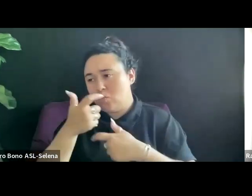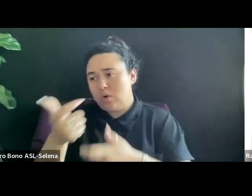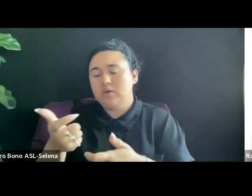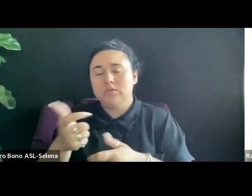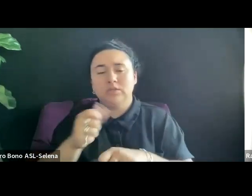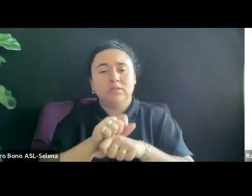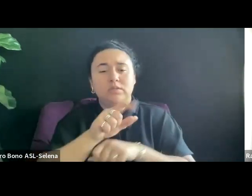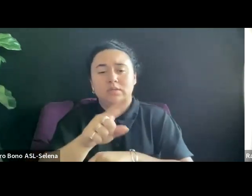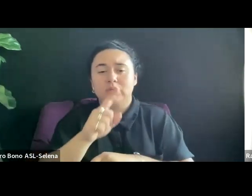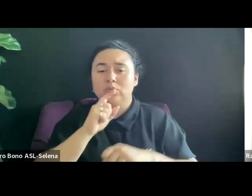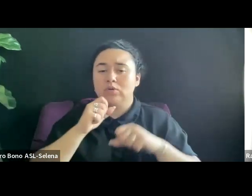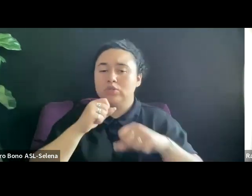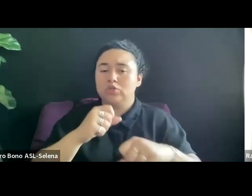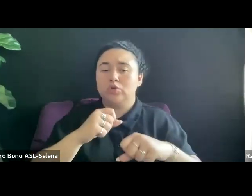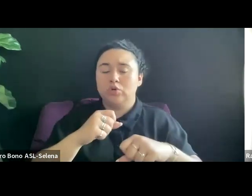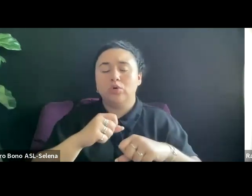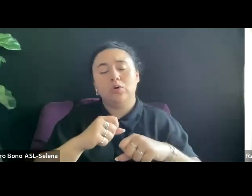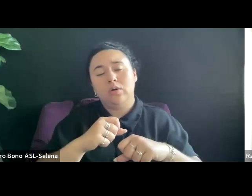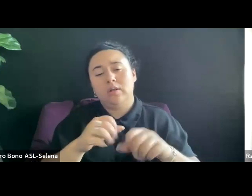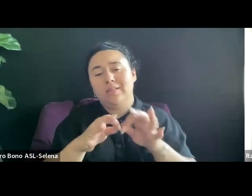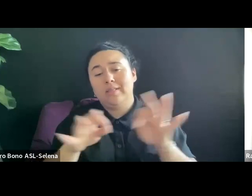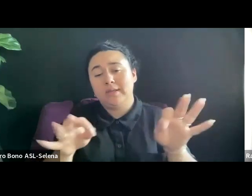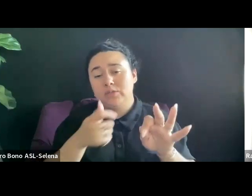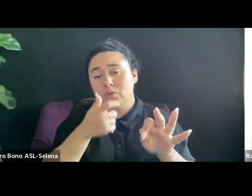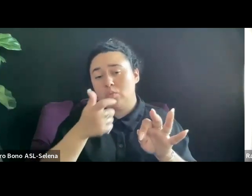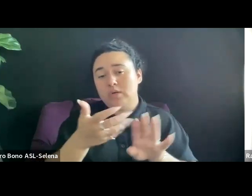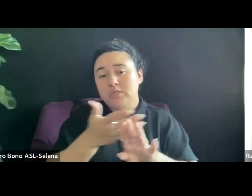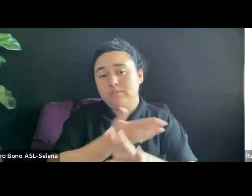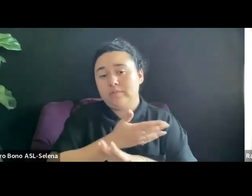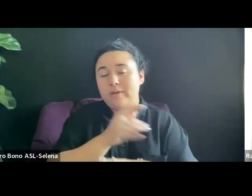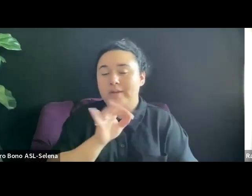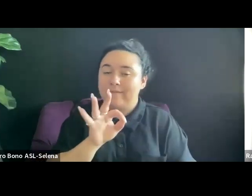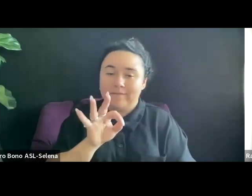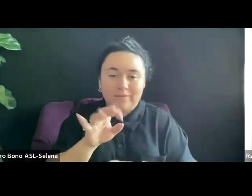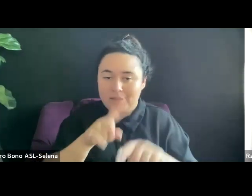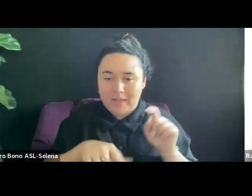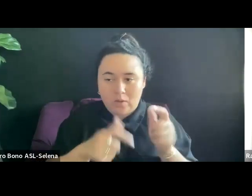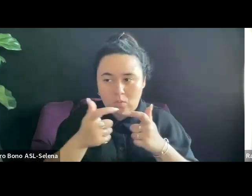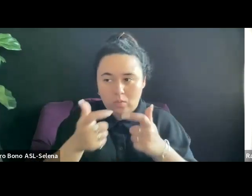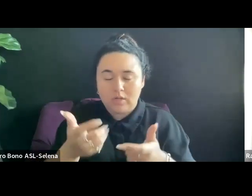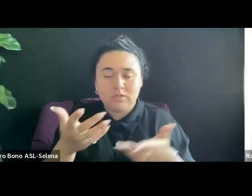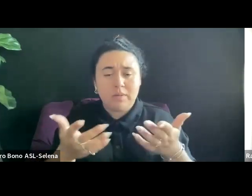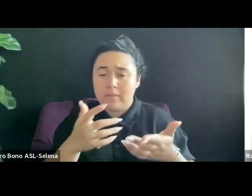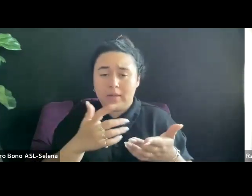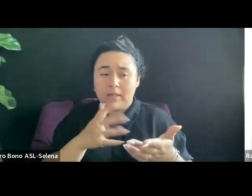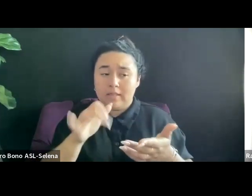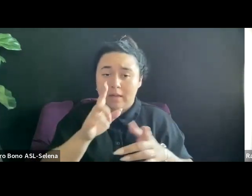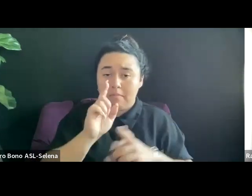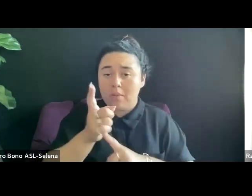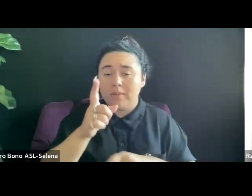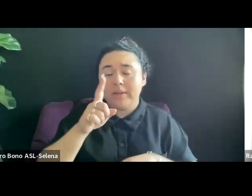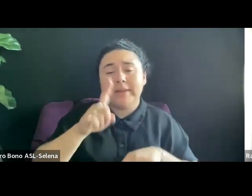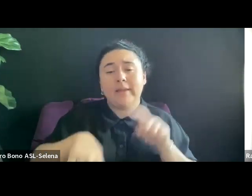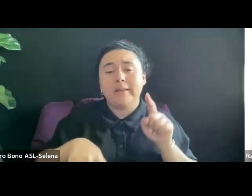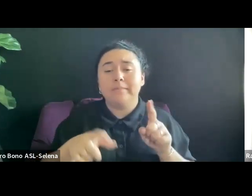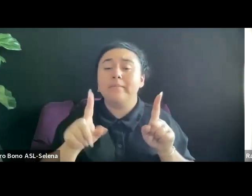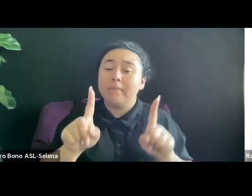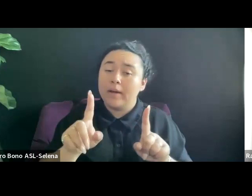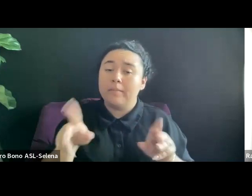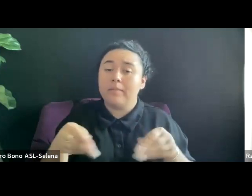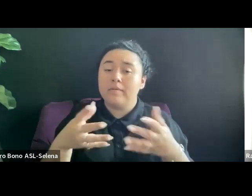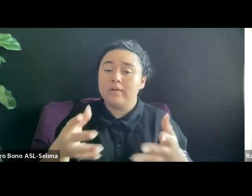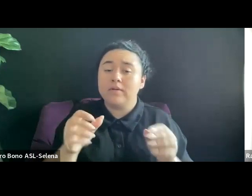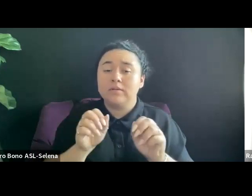THEY MAY NOT BE ABLE TO DO IT RIGHT THEN, BUT IT PROVIDES AN OPPORTUNITY TO EXPAND YOUR AUDIENCE